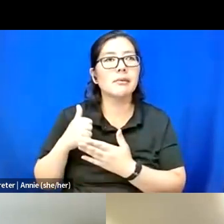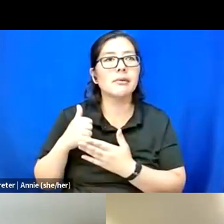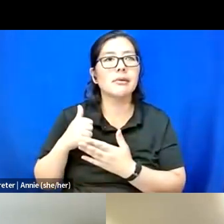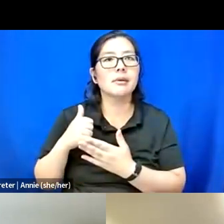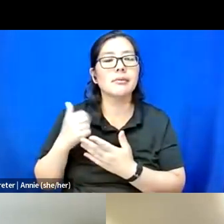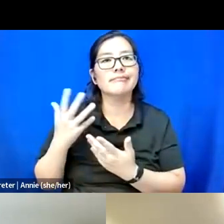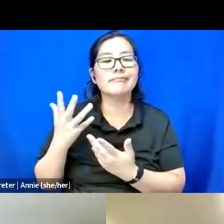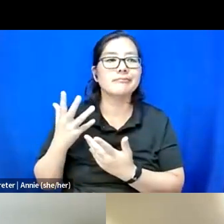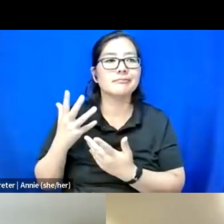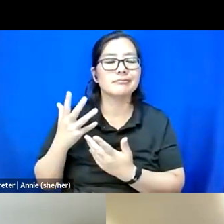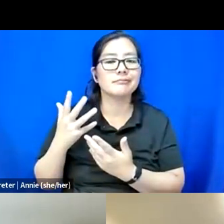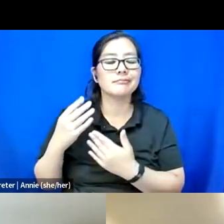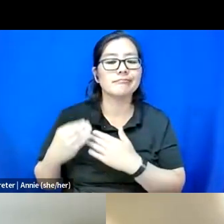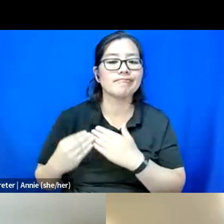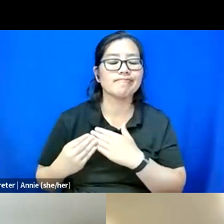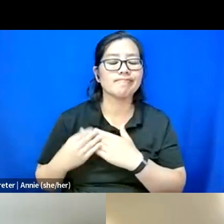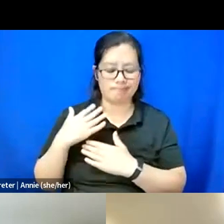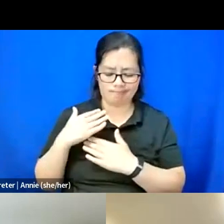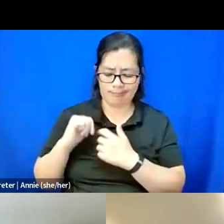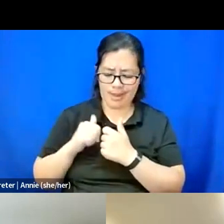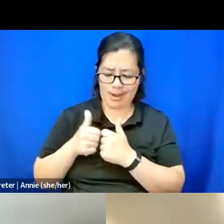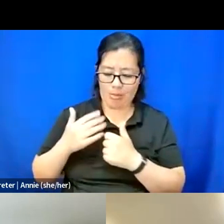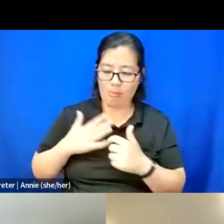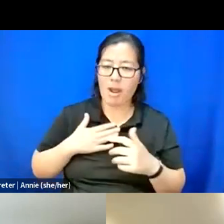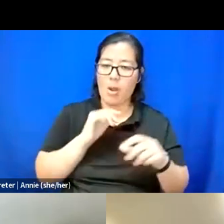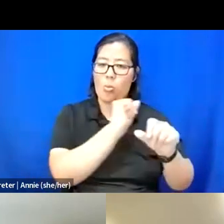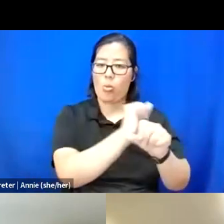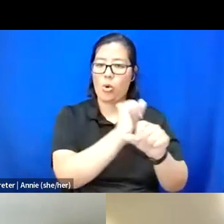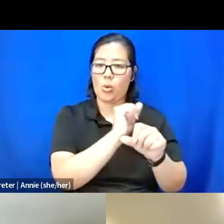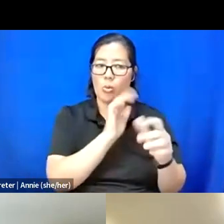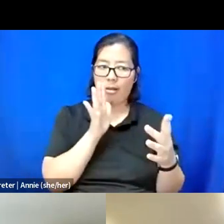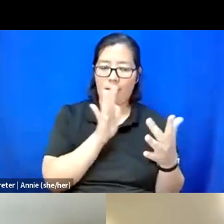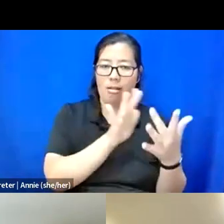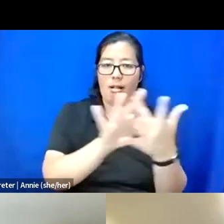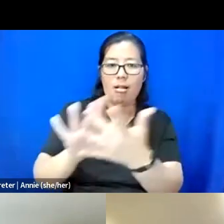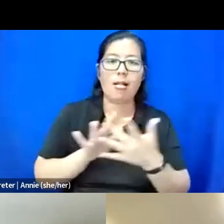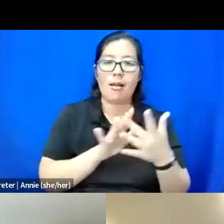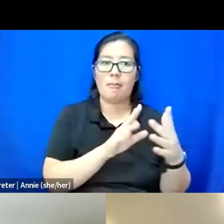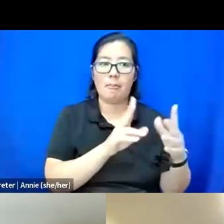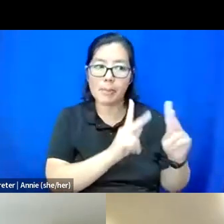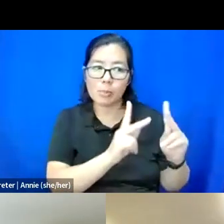of shape the way my work will reach folks like me moving forward.